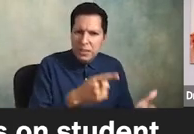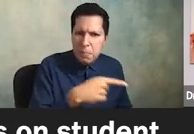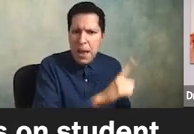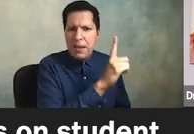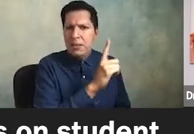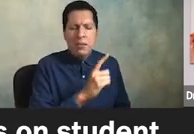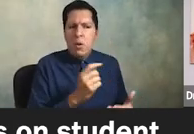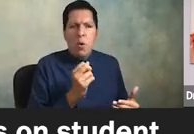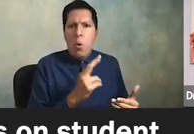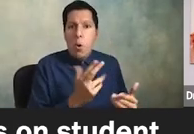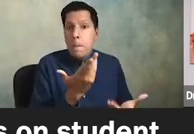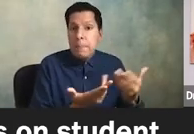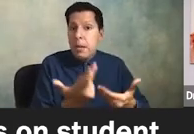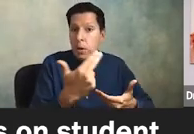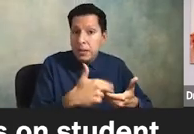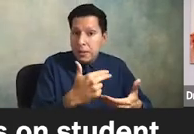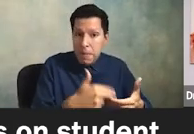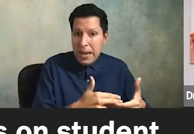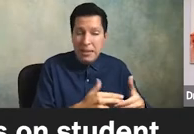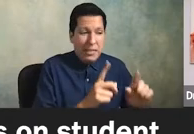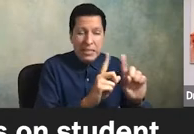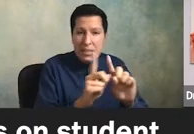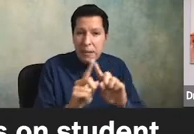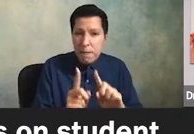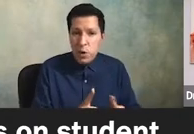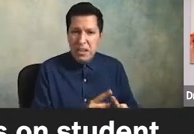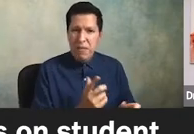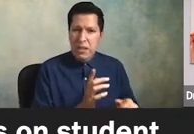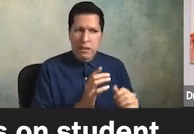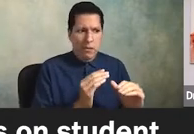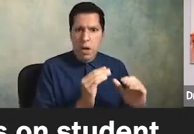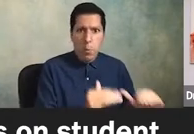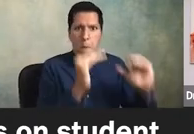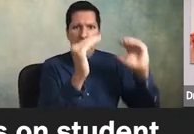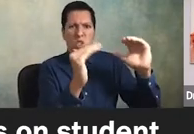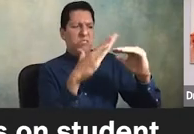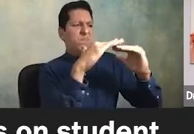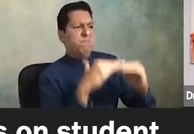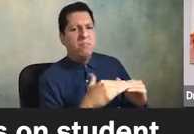participate in their erasure participate in the suppression of their promotion and so on right